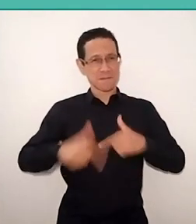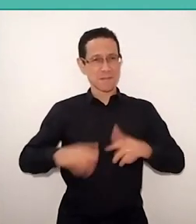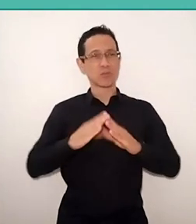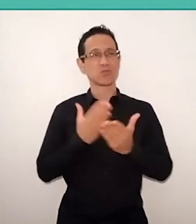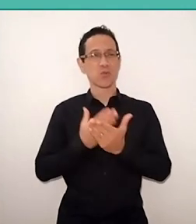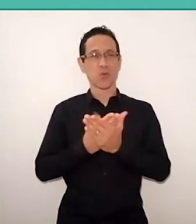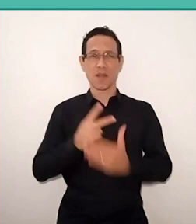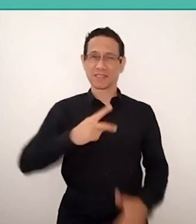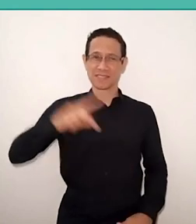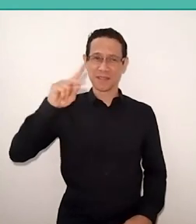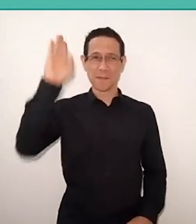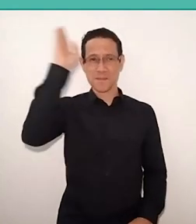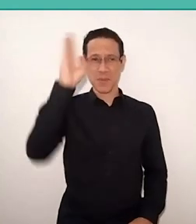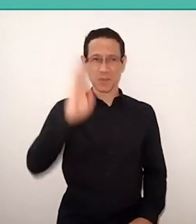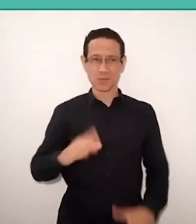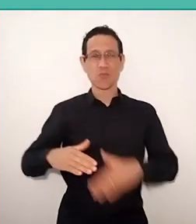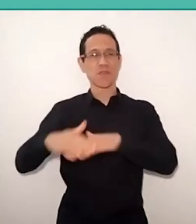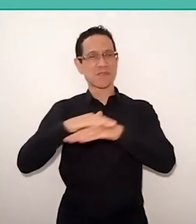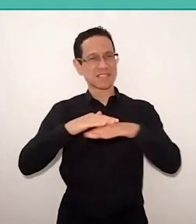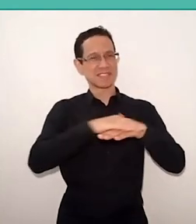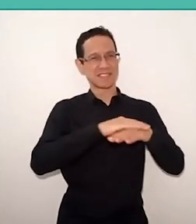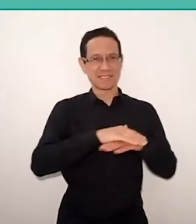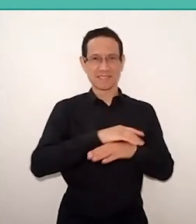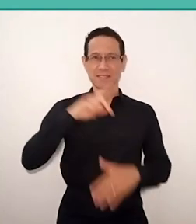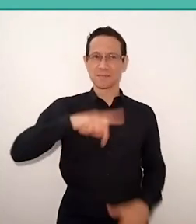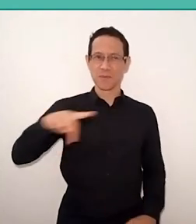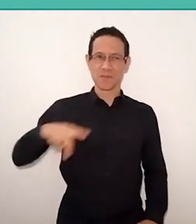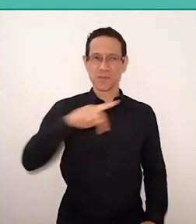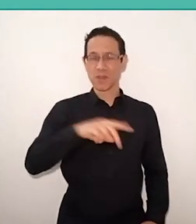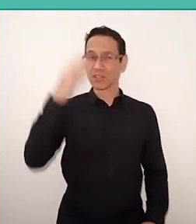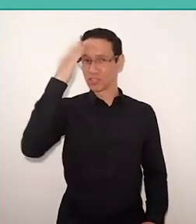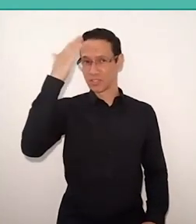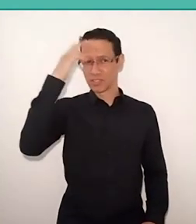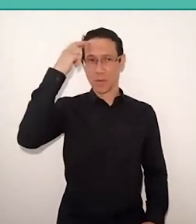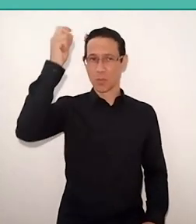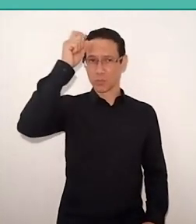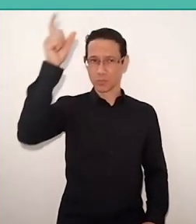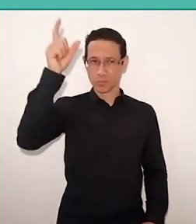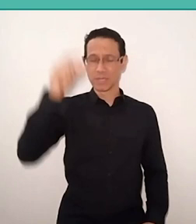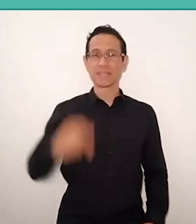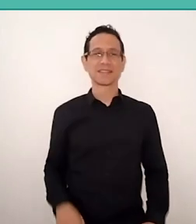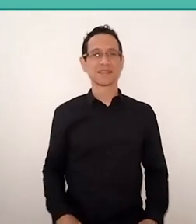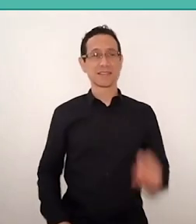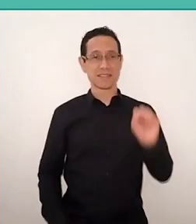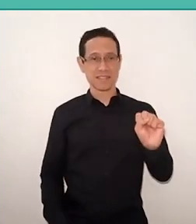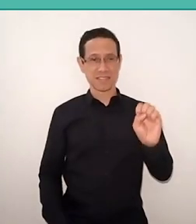talk to the teachers, understand this culture… and, when Sérgio said that Freire, even in Switzerland,